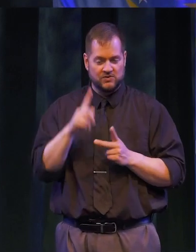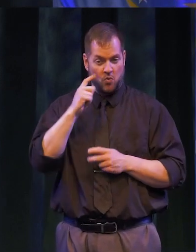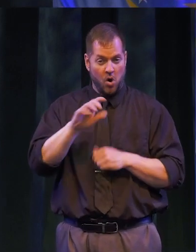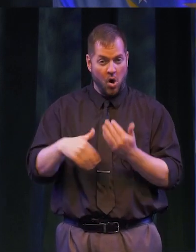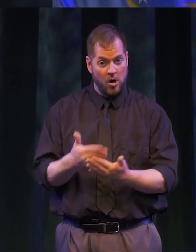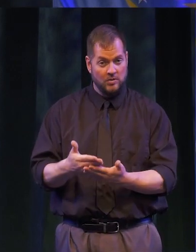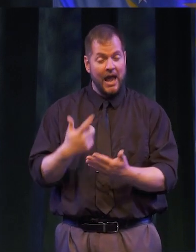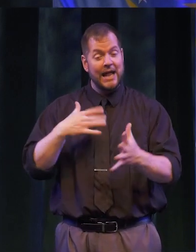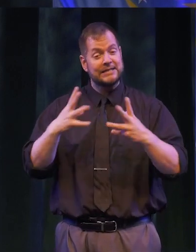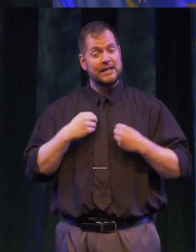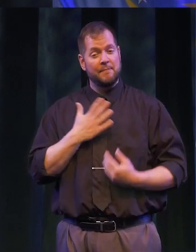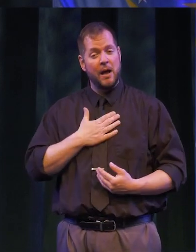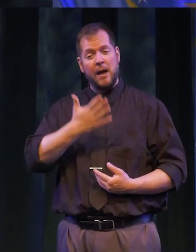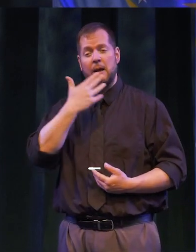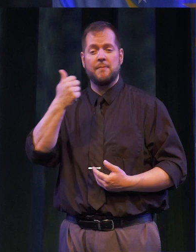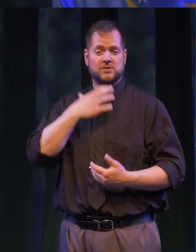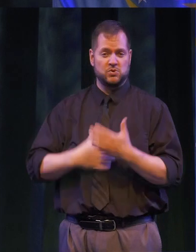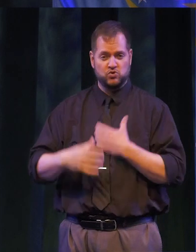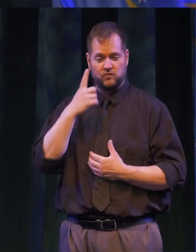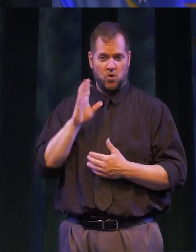THANK YOU AND ACCEPT MY BEST WISHES FOR YOUR JOURNEY AHEAD.